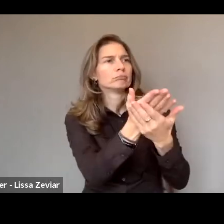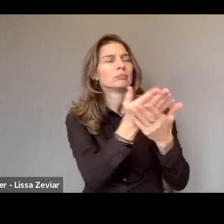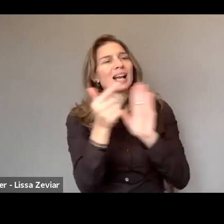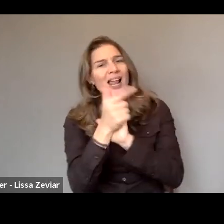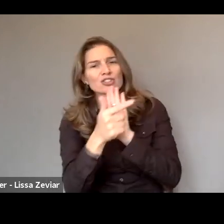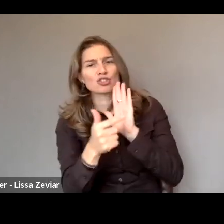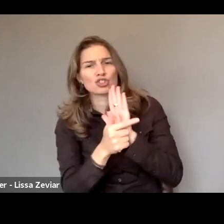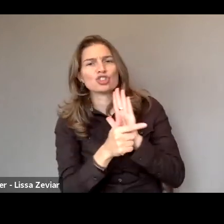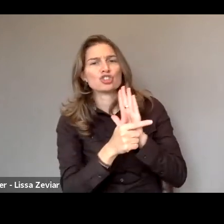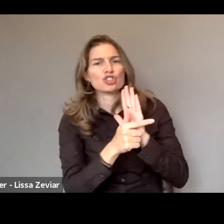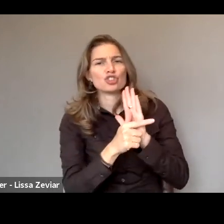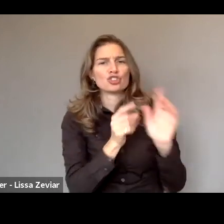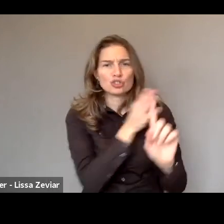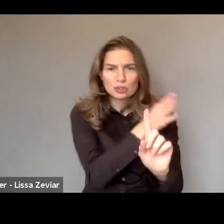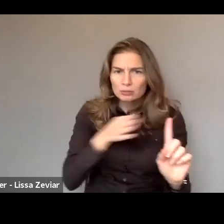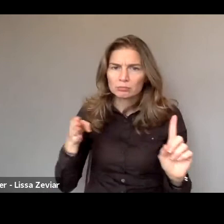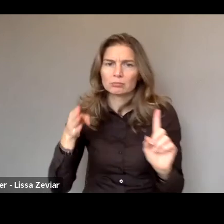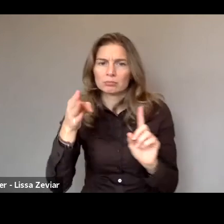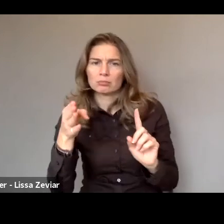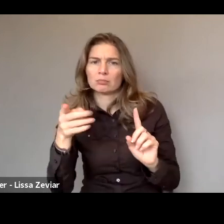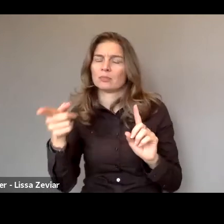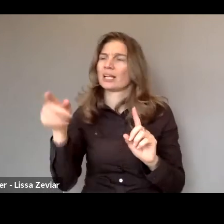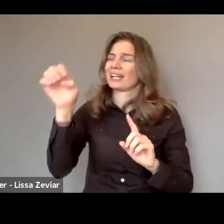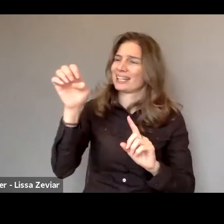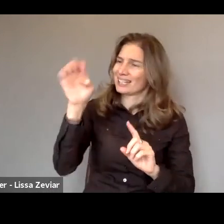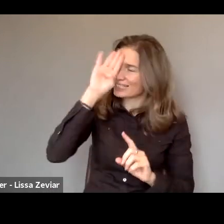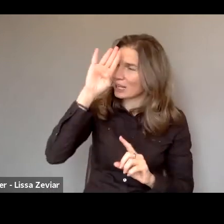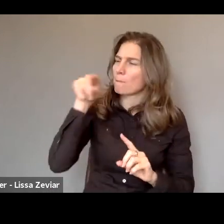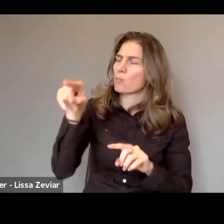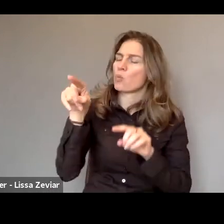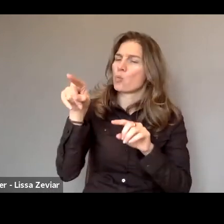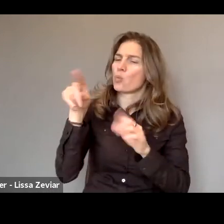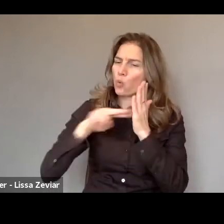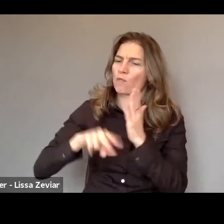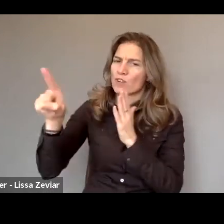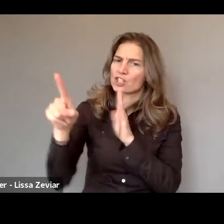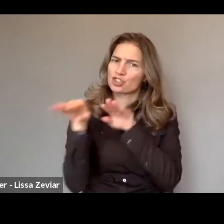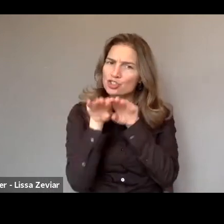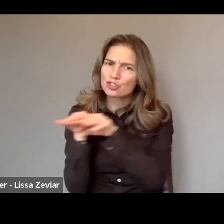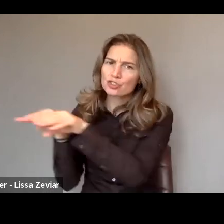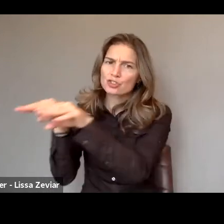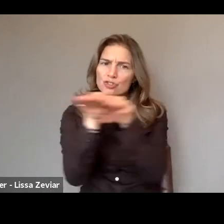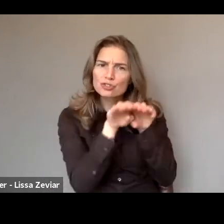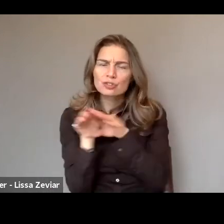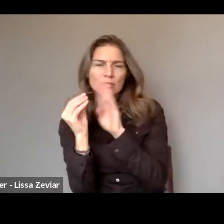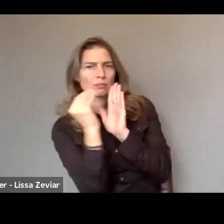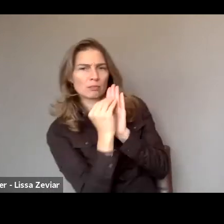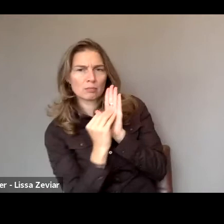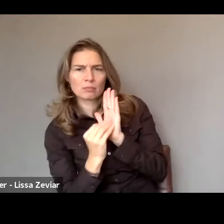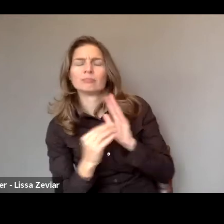that really takes on board the standards of the European system to include violence against women and girls,